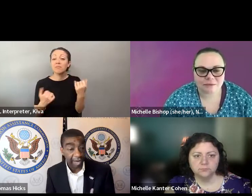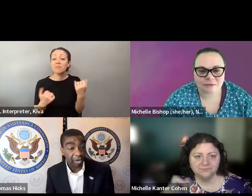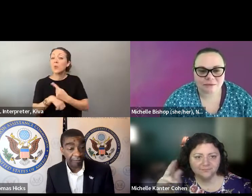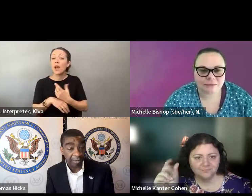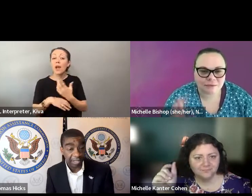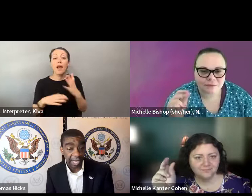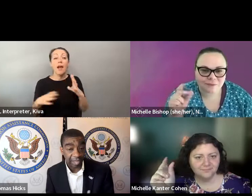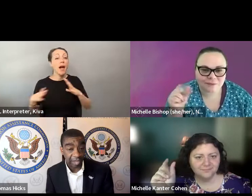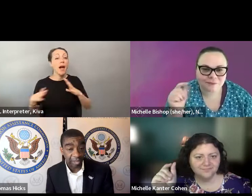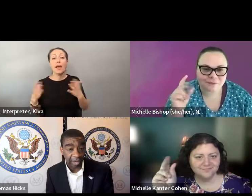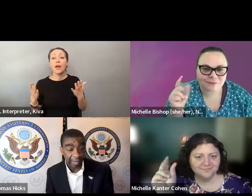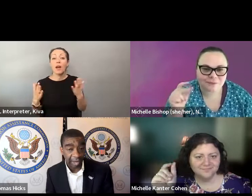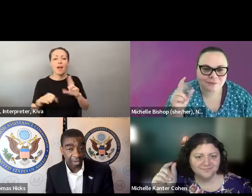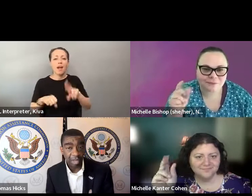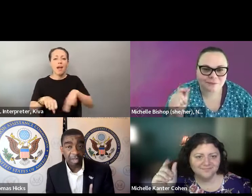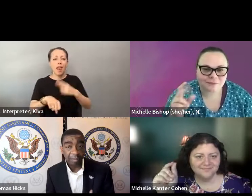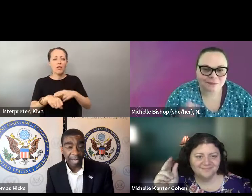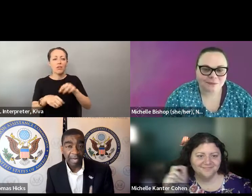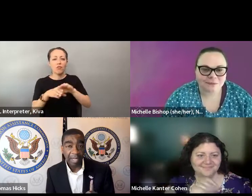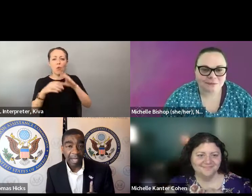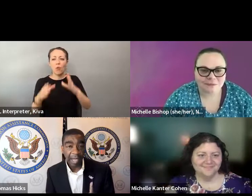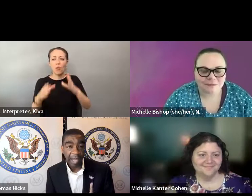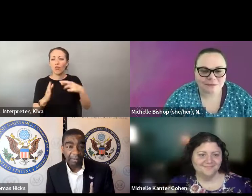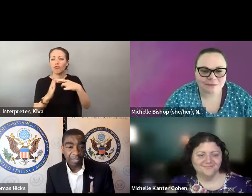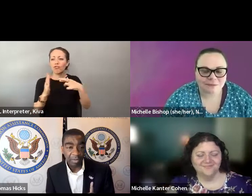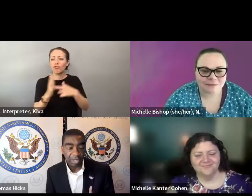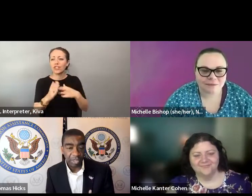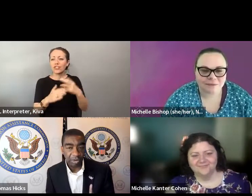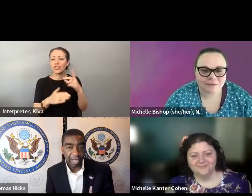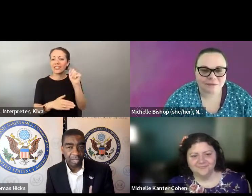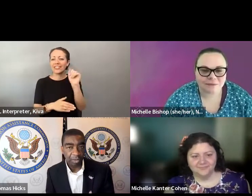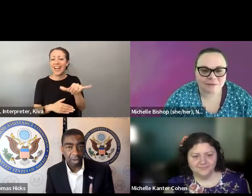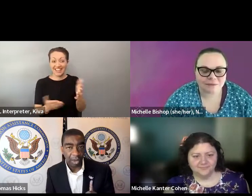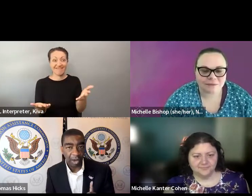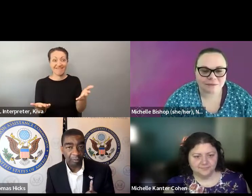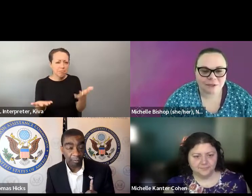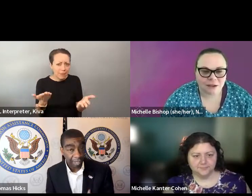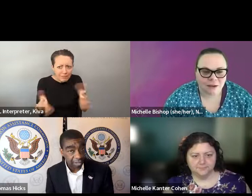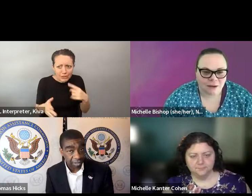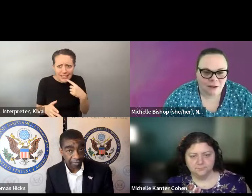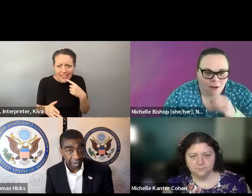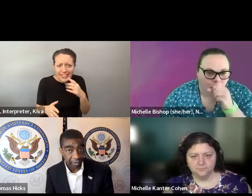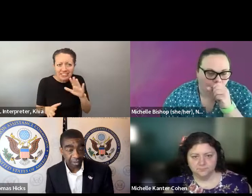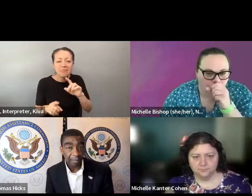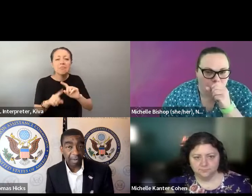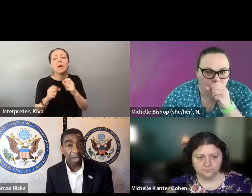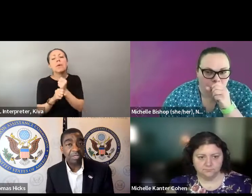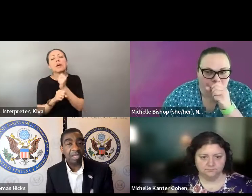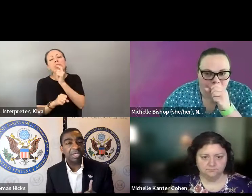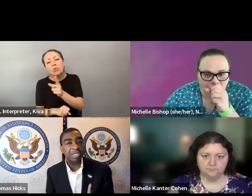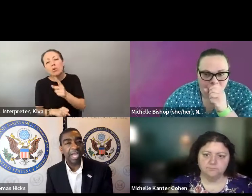also would be remised if I didn't point out that today is national voter registration day. And I don't know if that Registration day, and I don't know if that was said in the earlier panel.